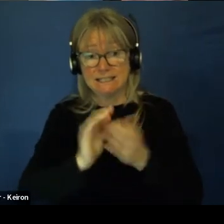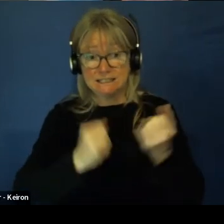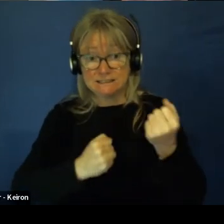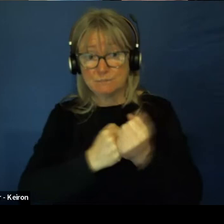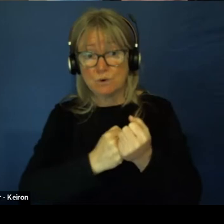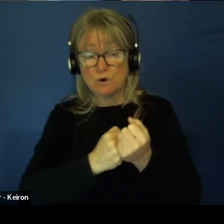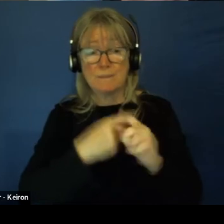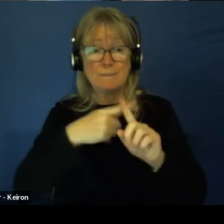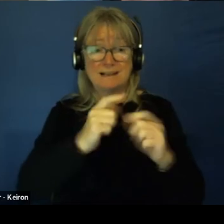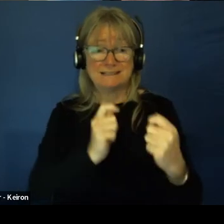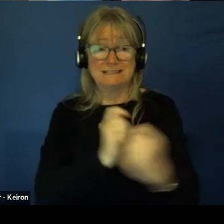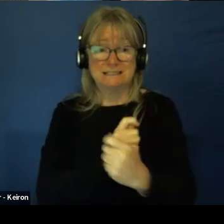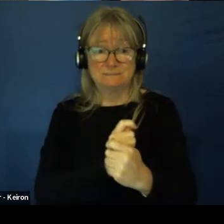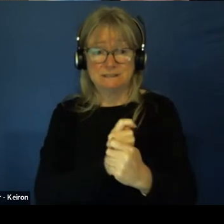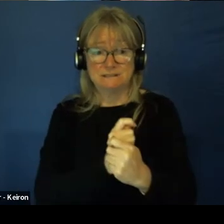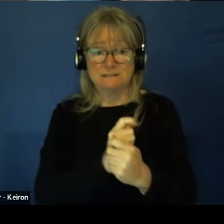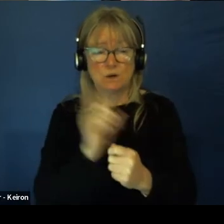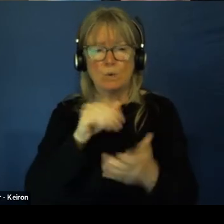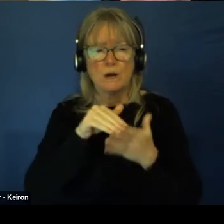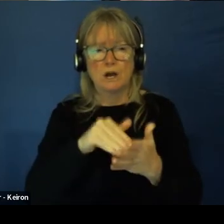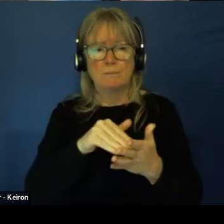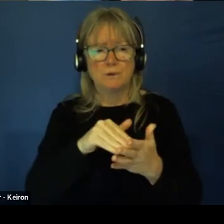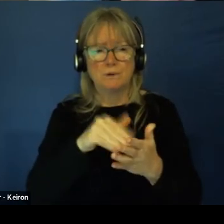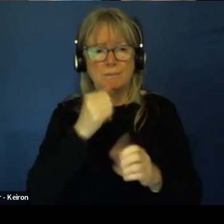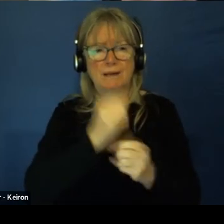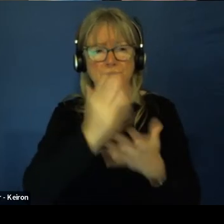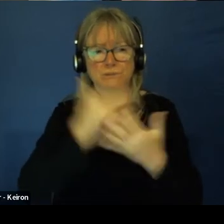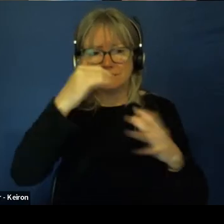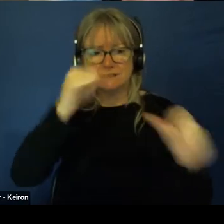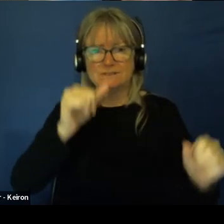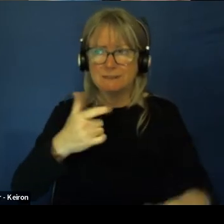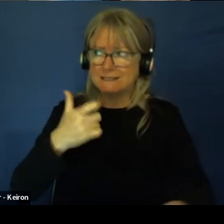What what helps you to be successful at school.